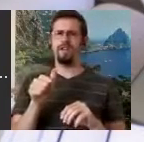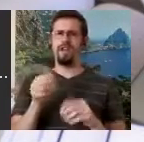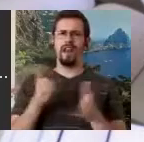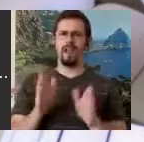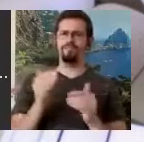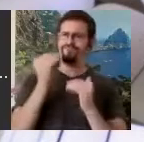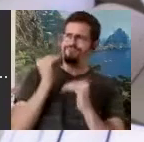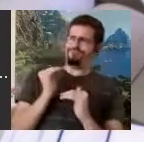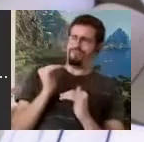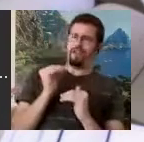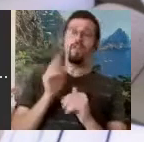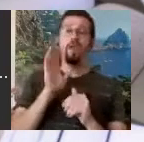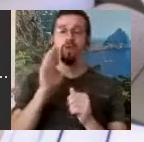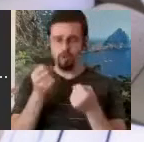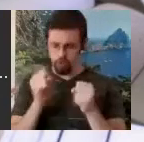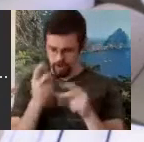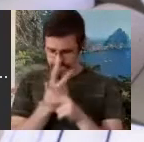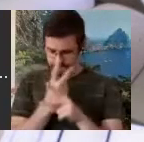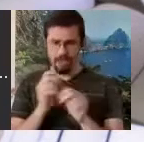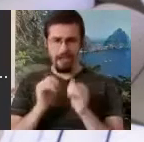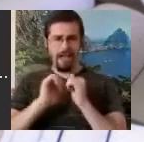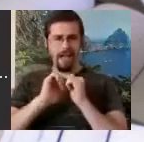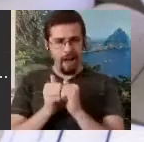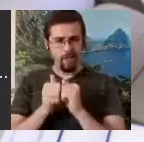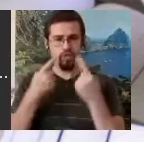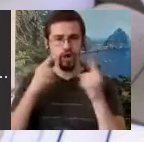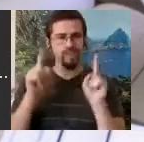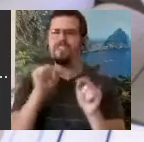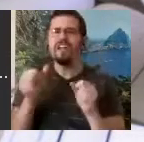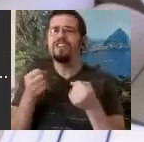work so people can understand them and sometimes they just happen across